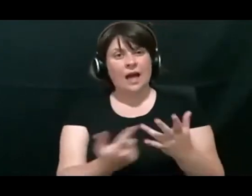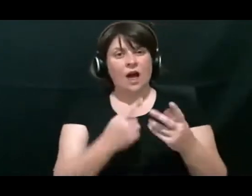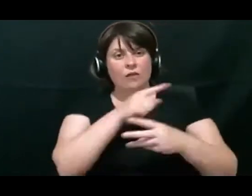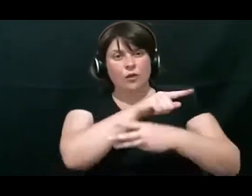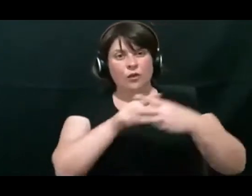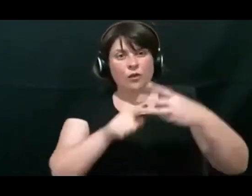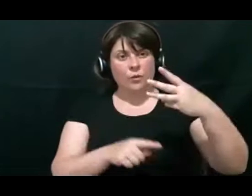coming up.